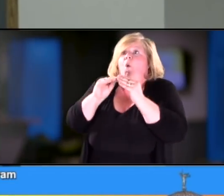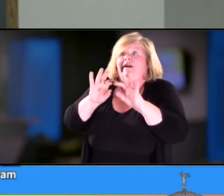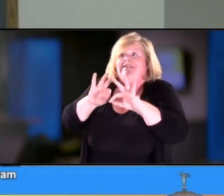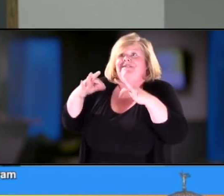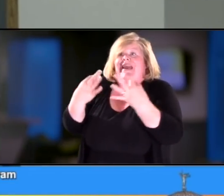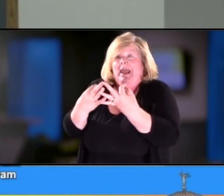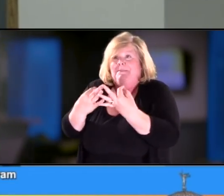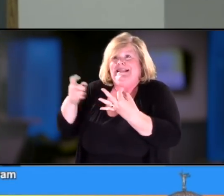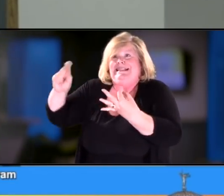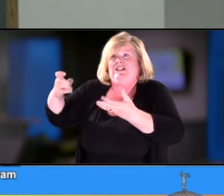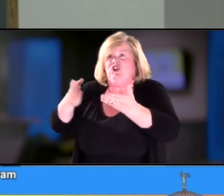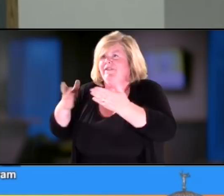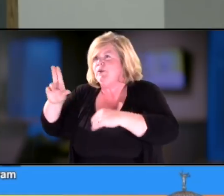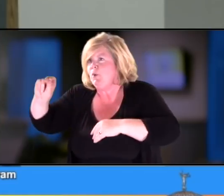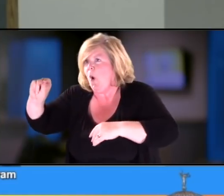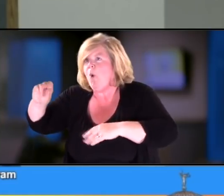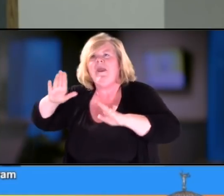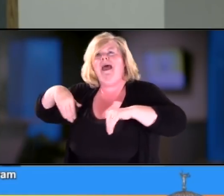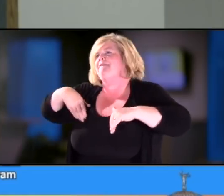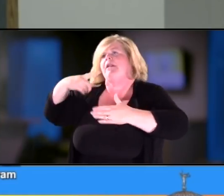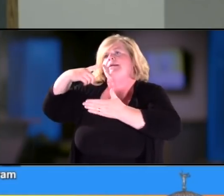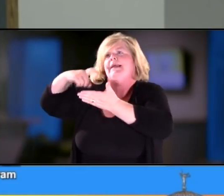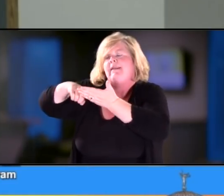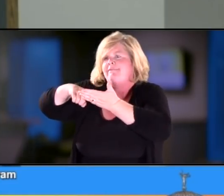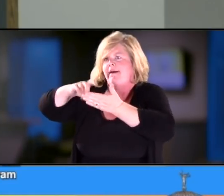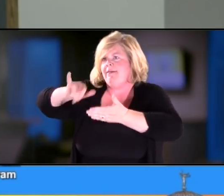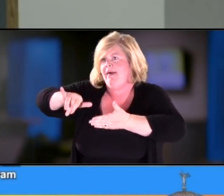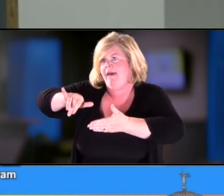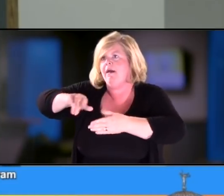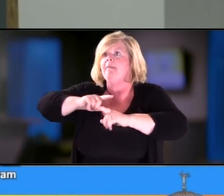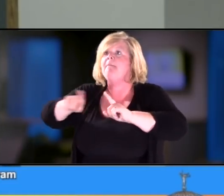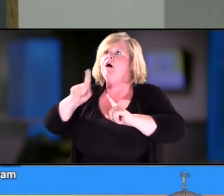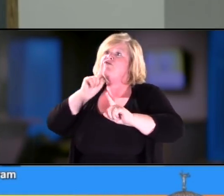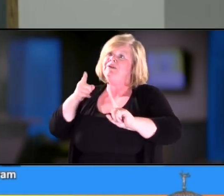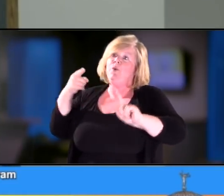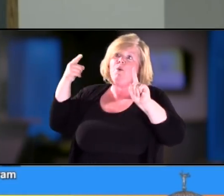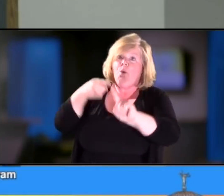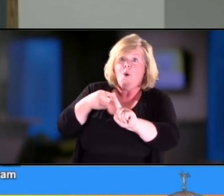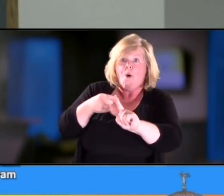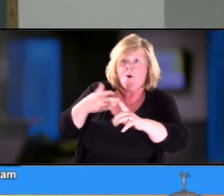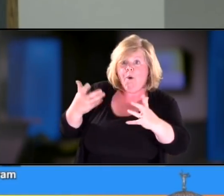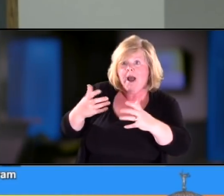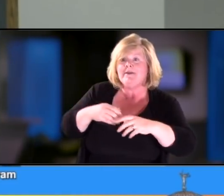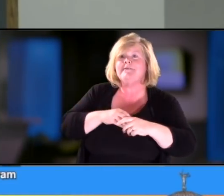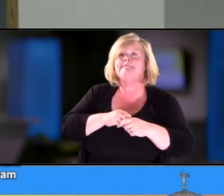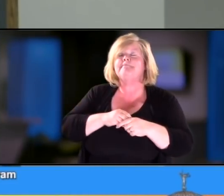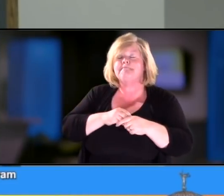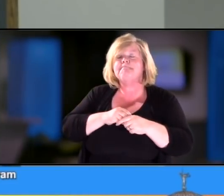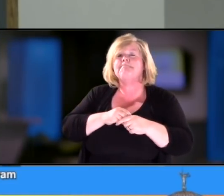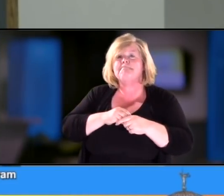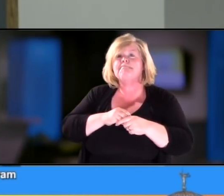If there are, then we've not identified them. So the intent here is really to get at